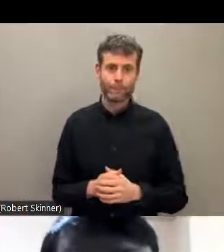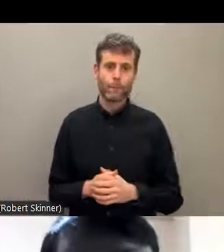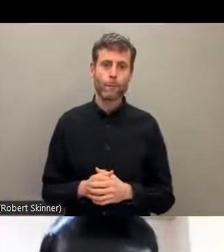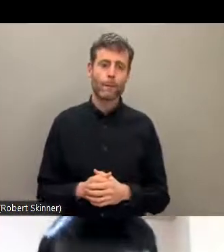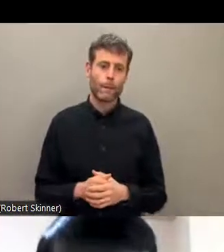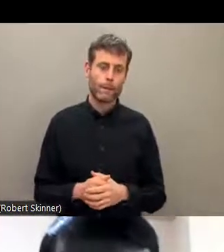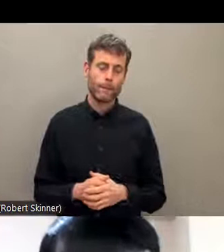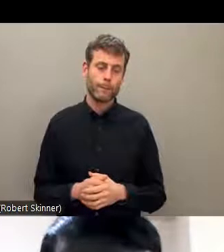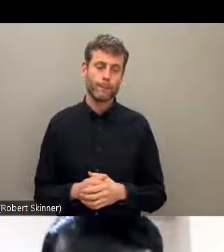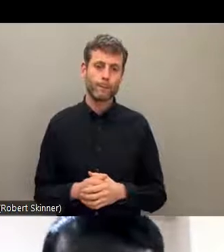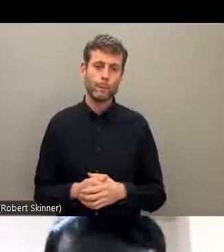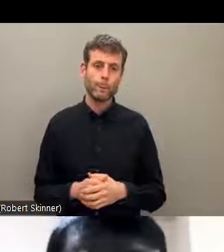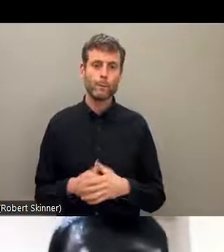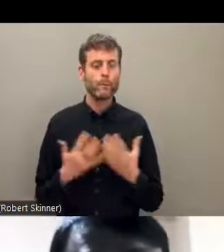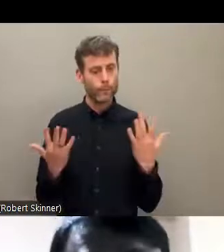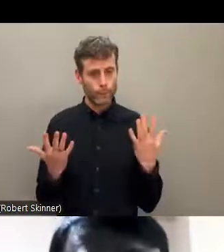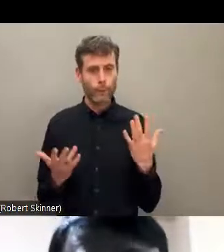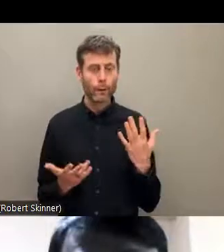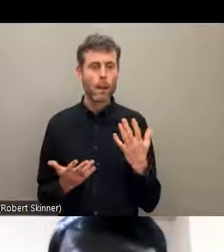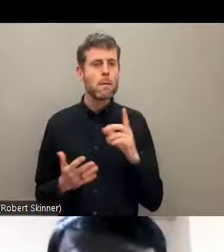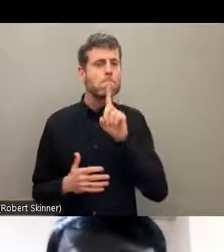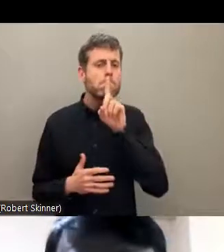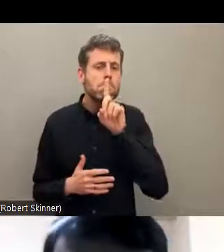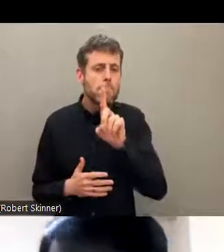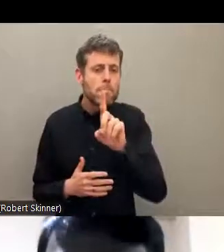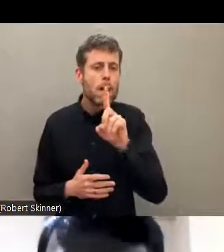And there are a few good practices as we are talking about